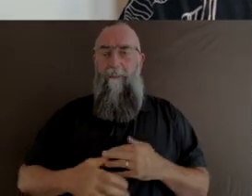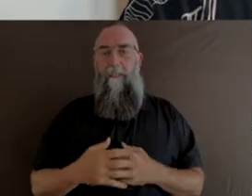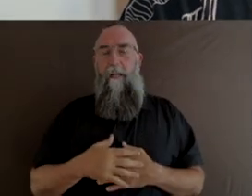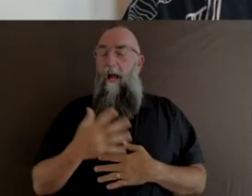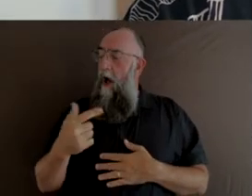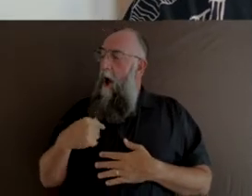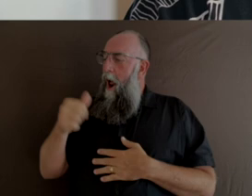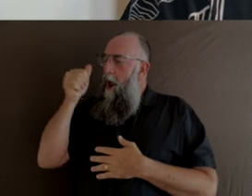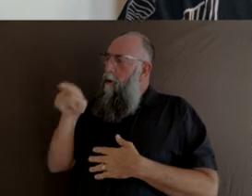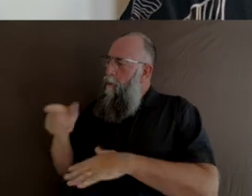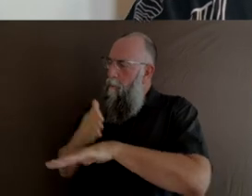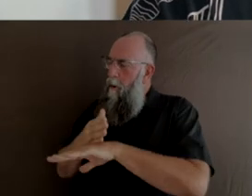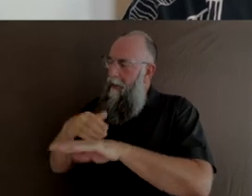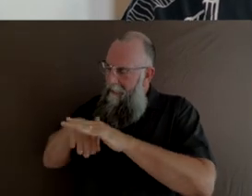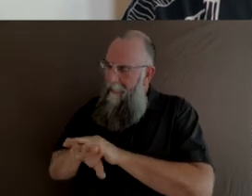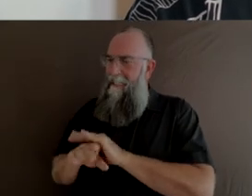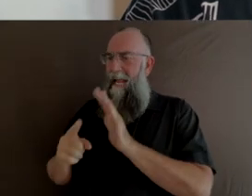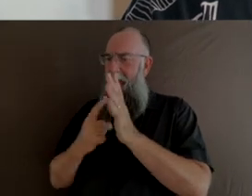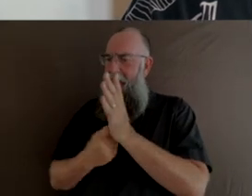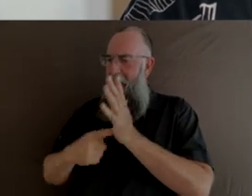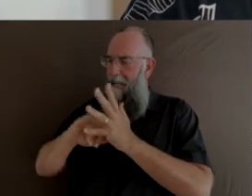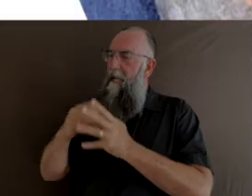work in the arts, there's the good times and there's the hard times.